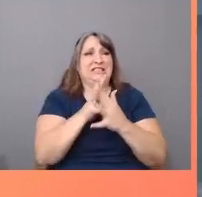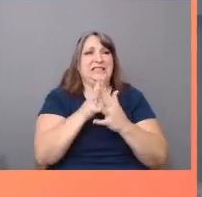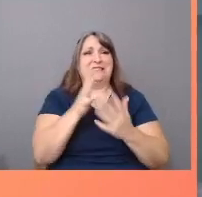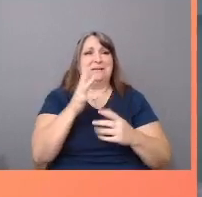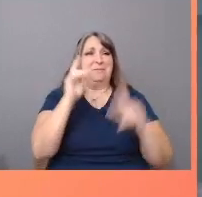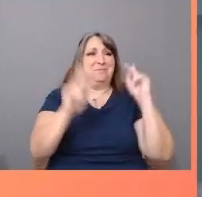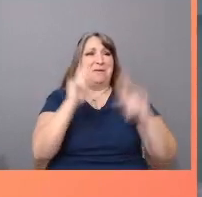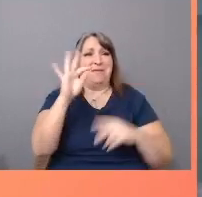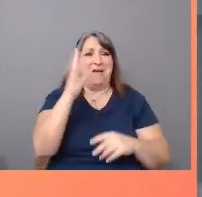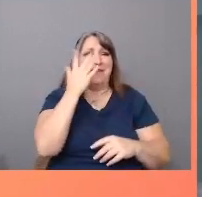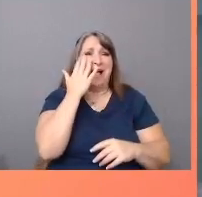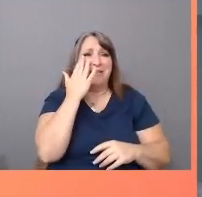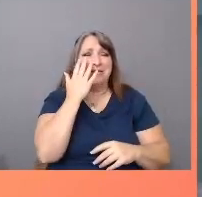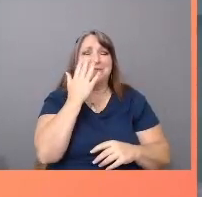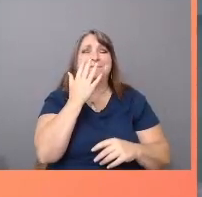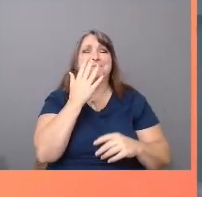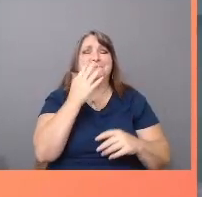[SPEAKING SPANISH]